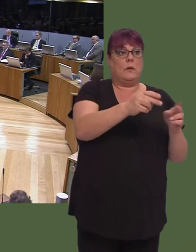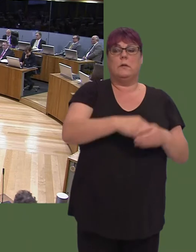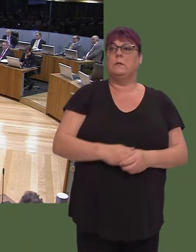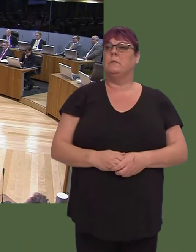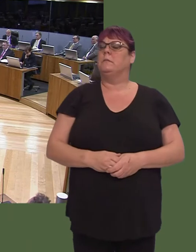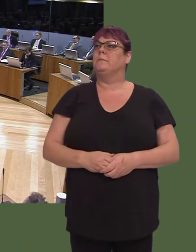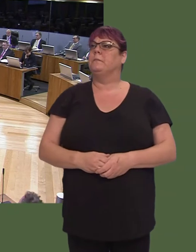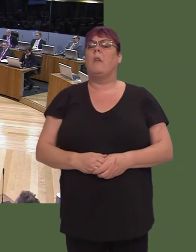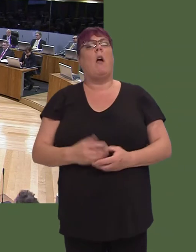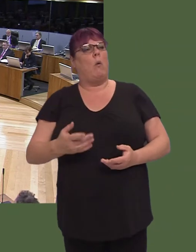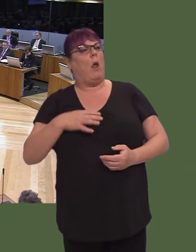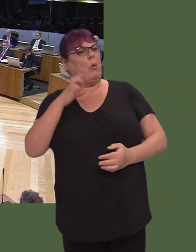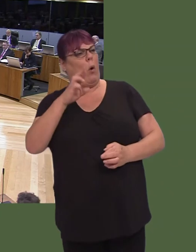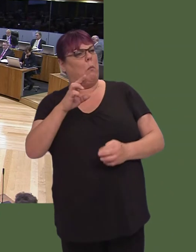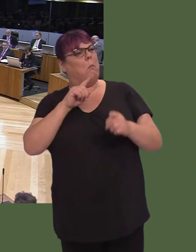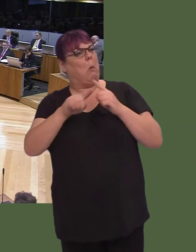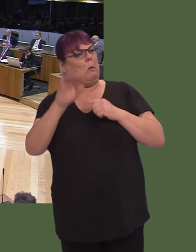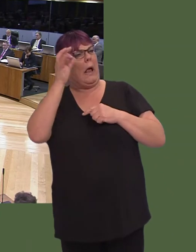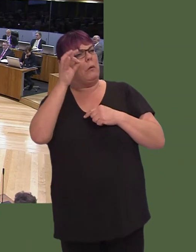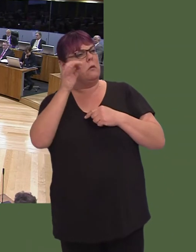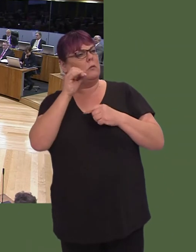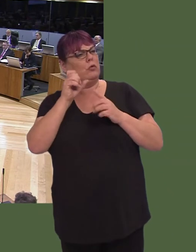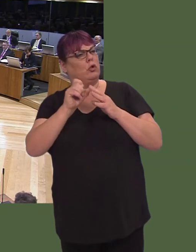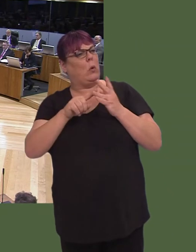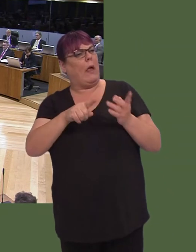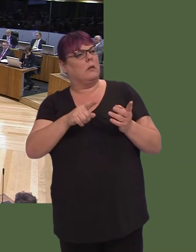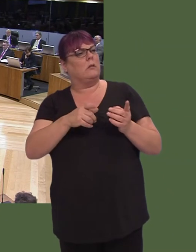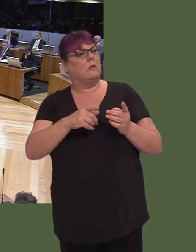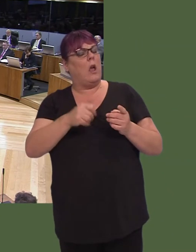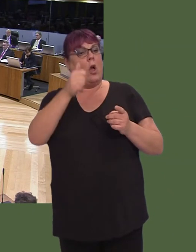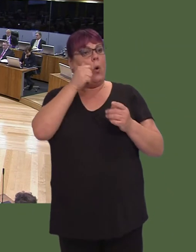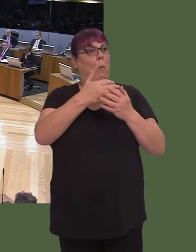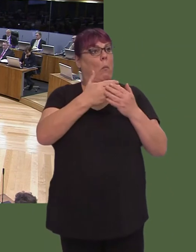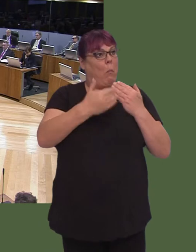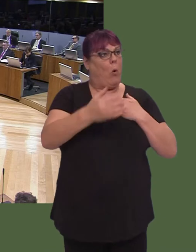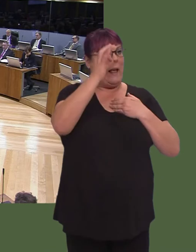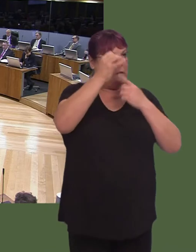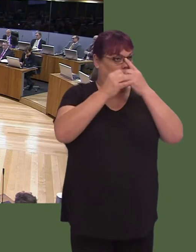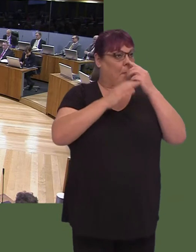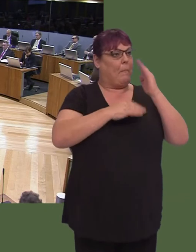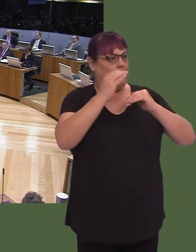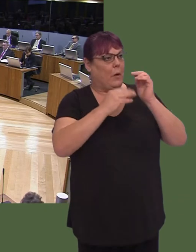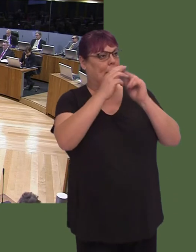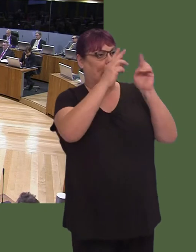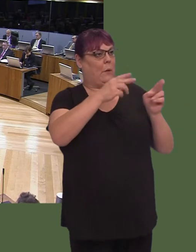We know that there are many local authorities in Wales who are building council houses. We know that in rural Wales particularlyóI think Powys is the example I always use, it